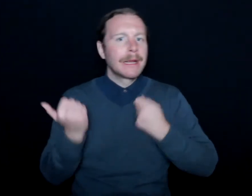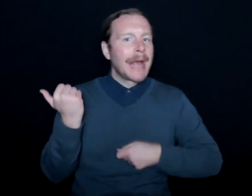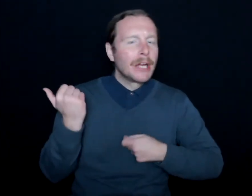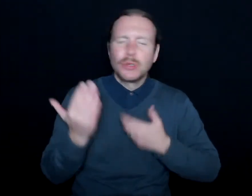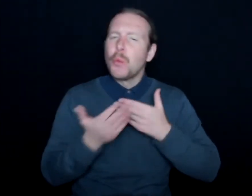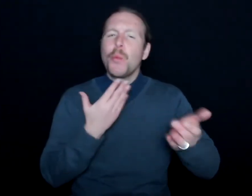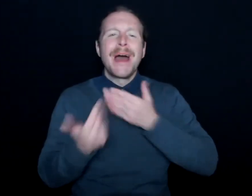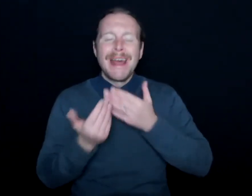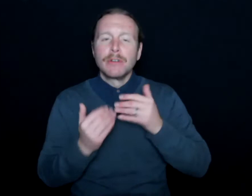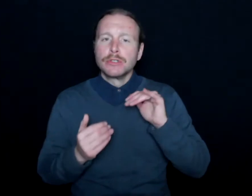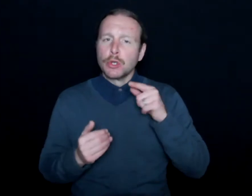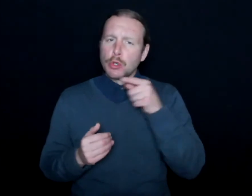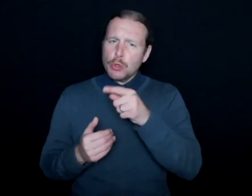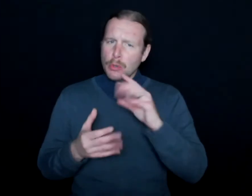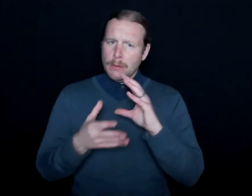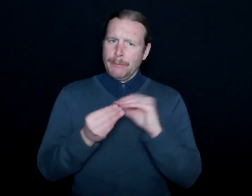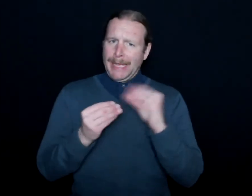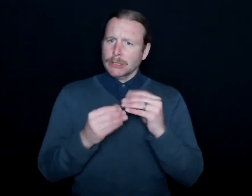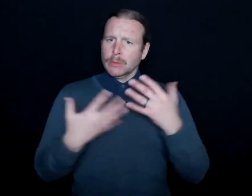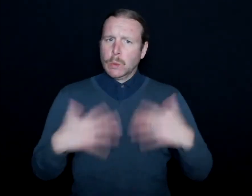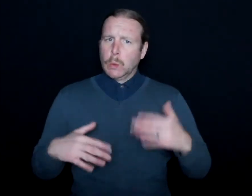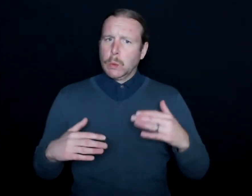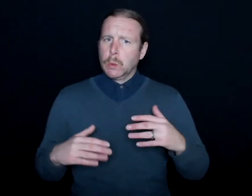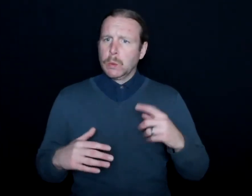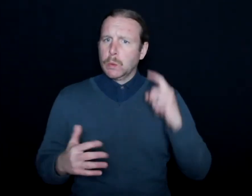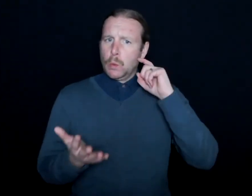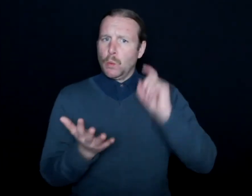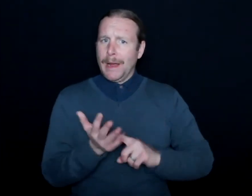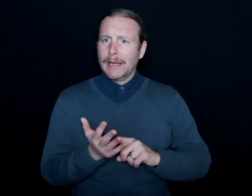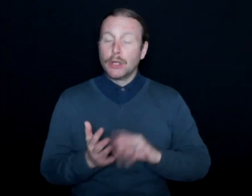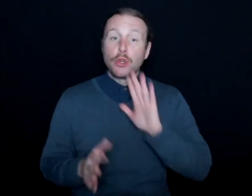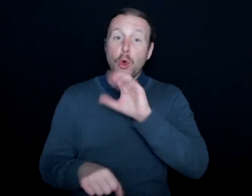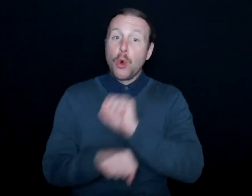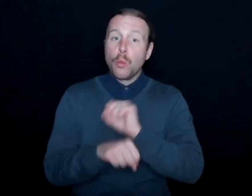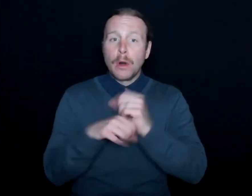So I certainly think that the work that you're doing is really critical.